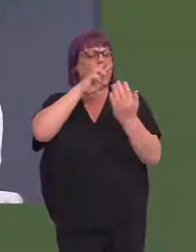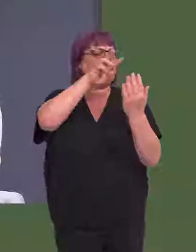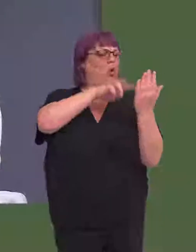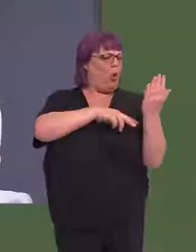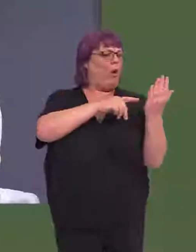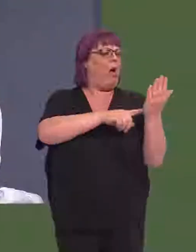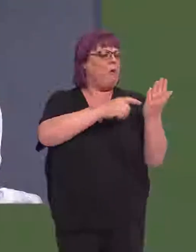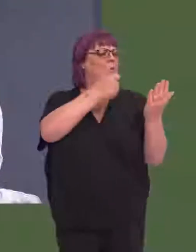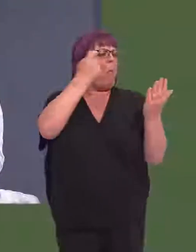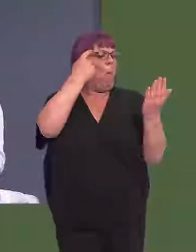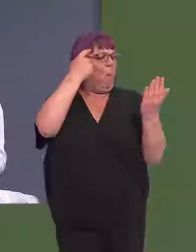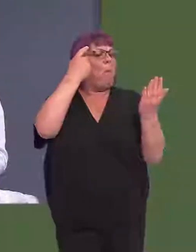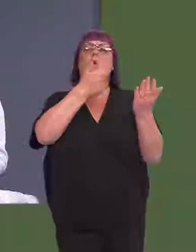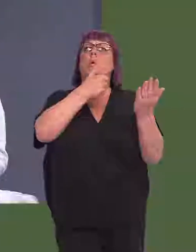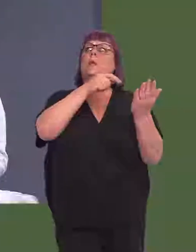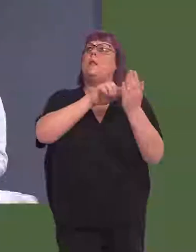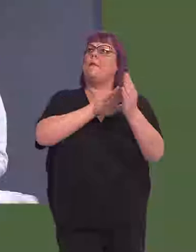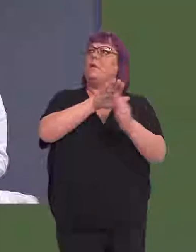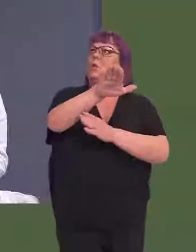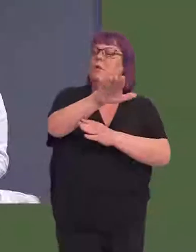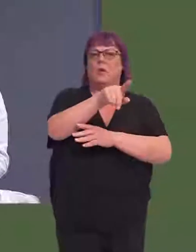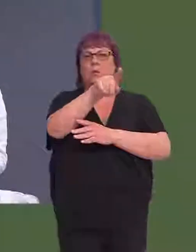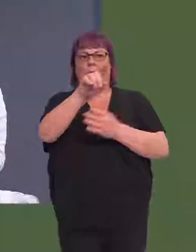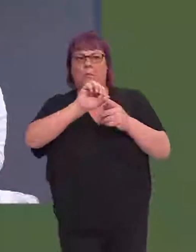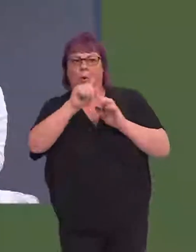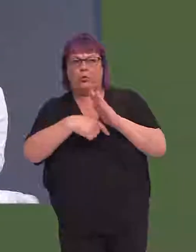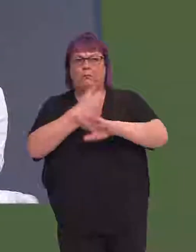by the Welsh Government in order that all partners can work together to drive forward